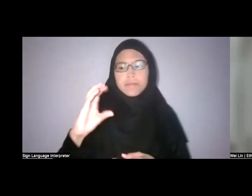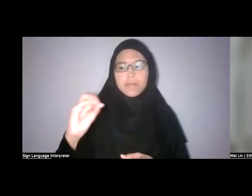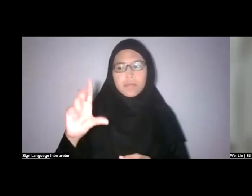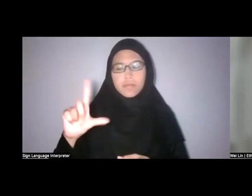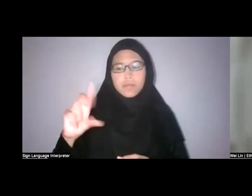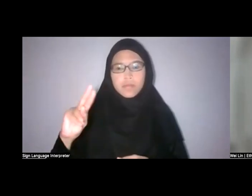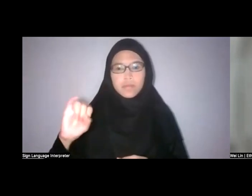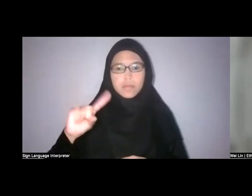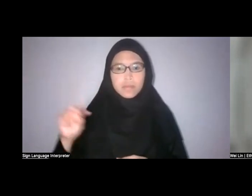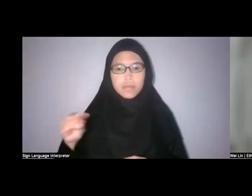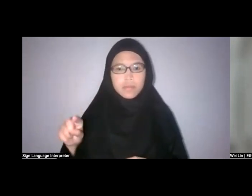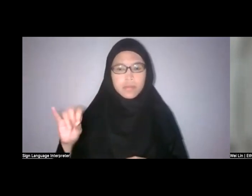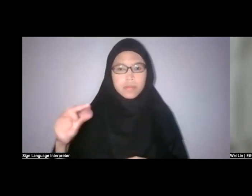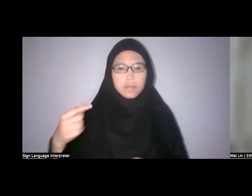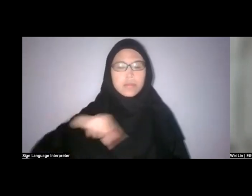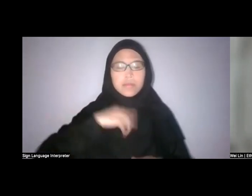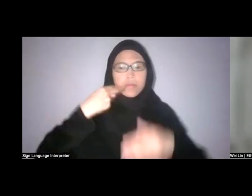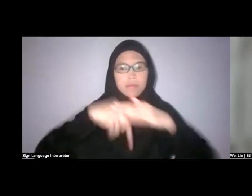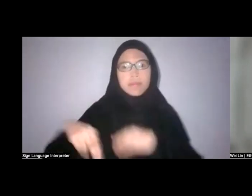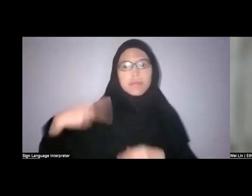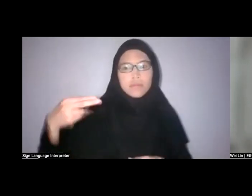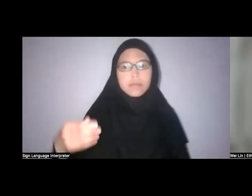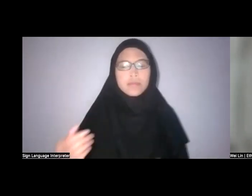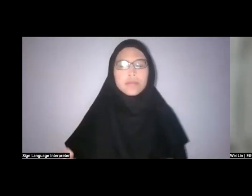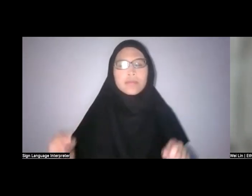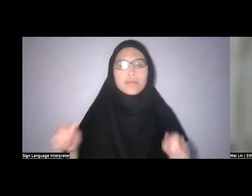in conjunction with Singapore Heritage Fest 2022,